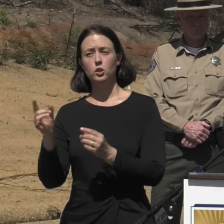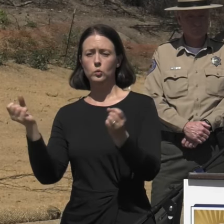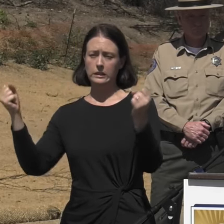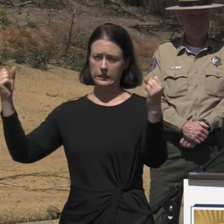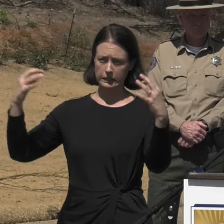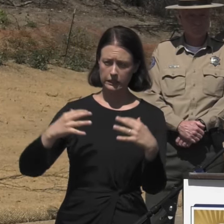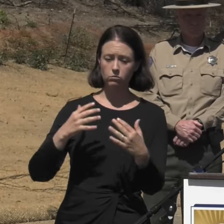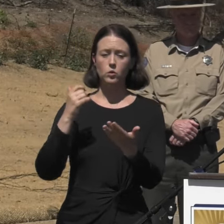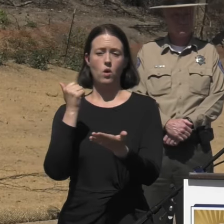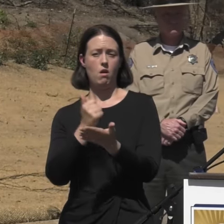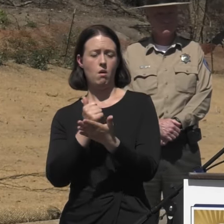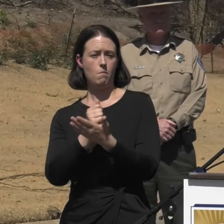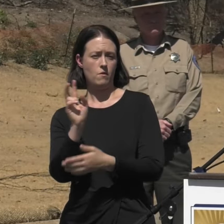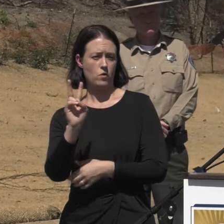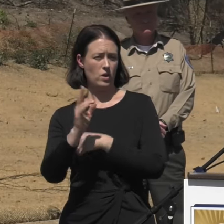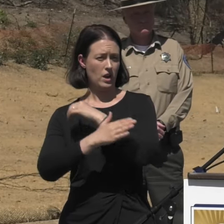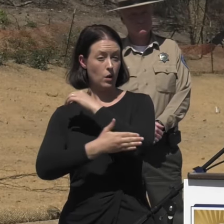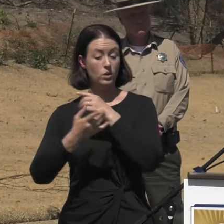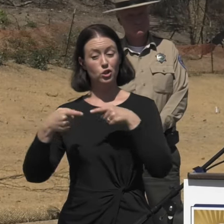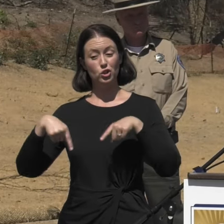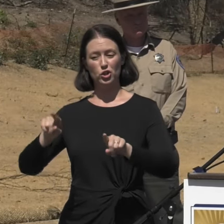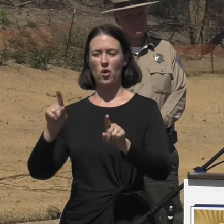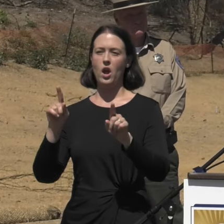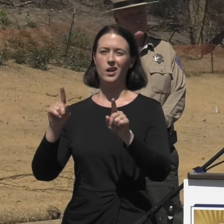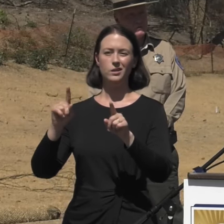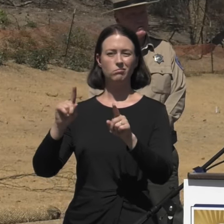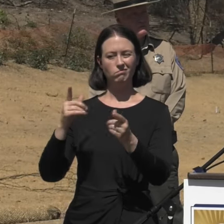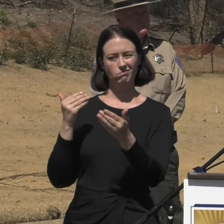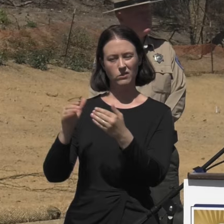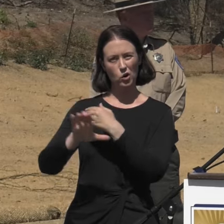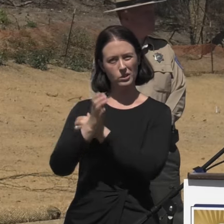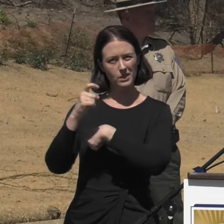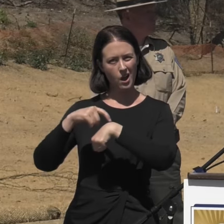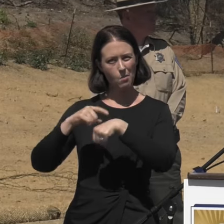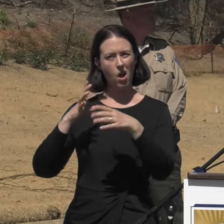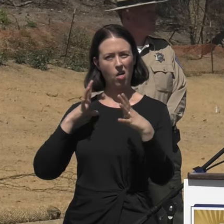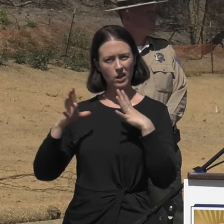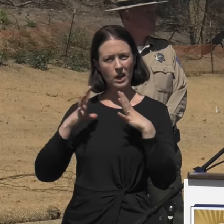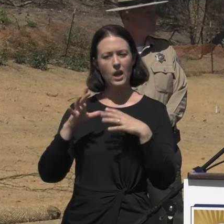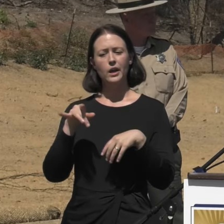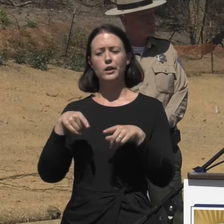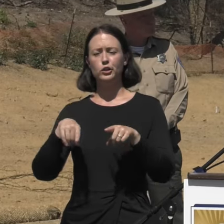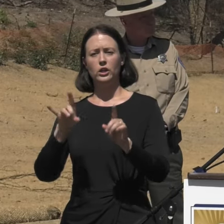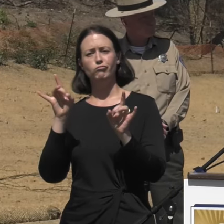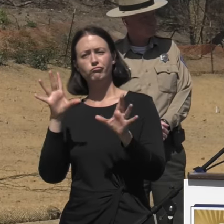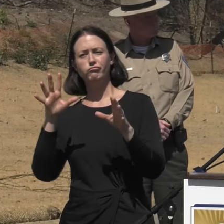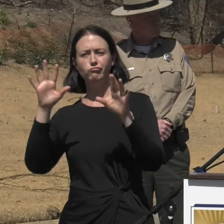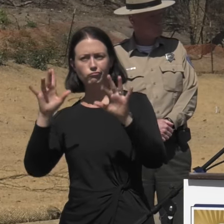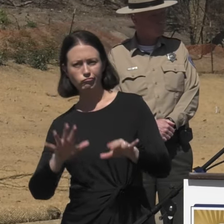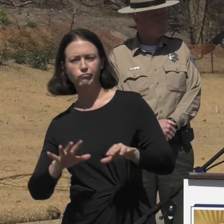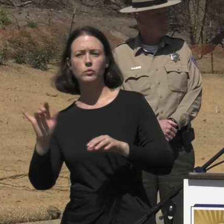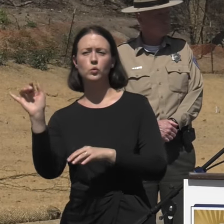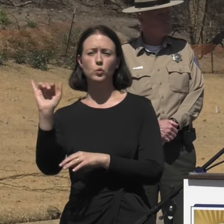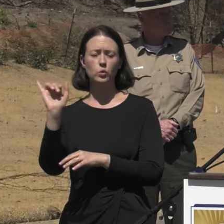And I might note too, it was during the holidays, and during some major winter storms, but they soldiered through and really